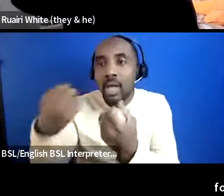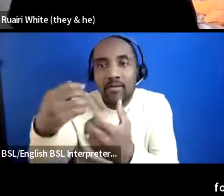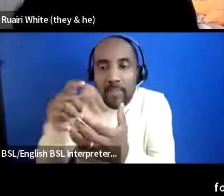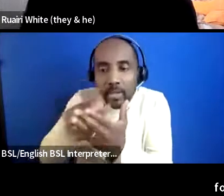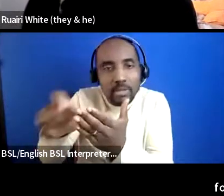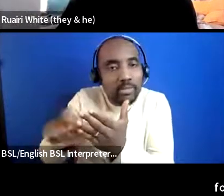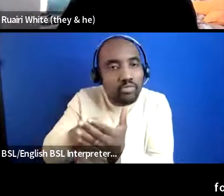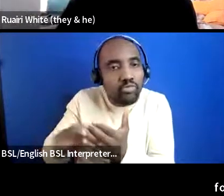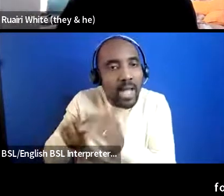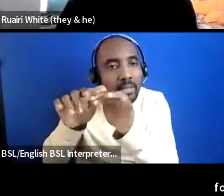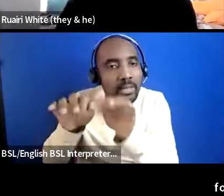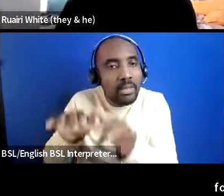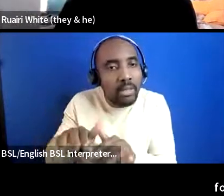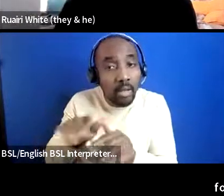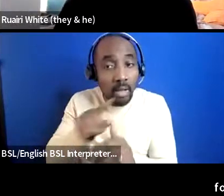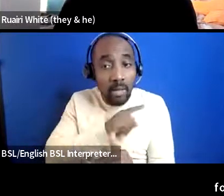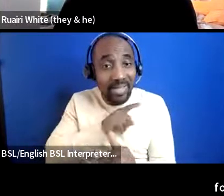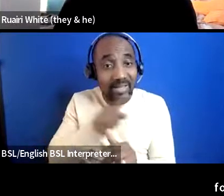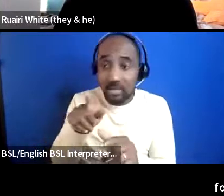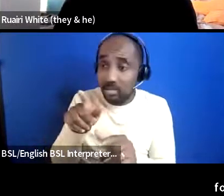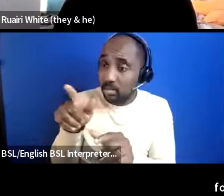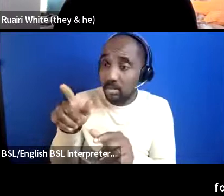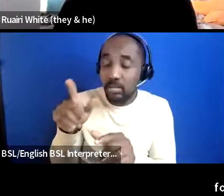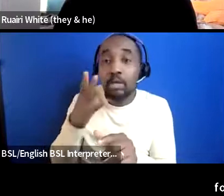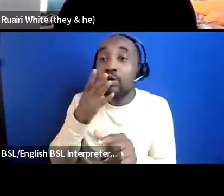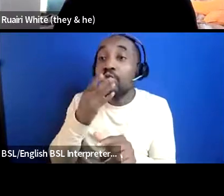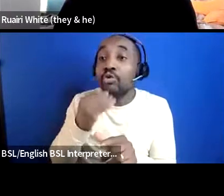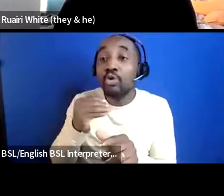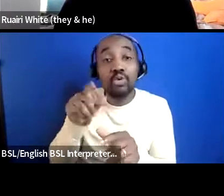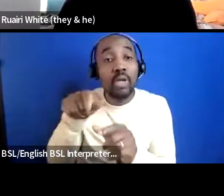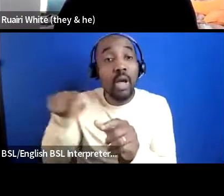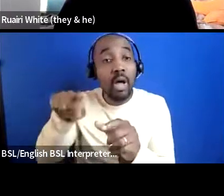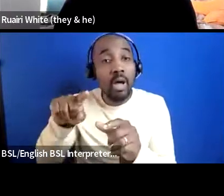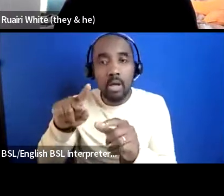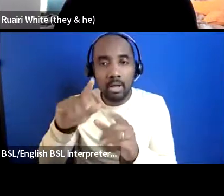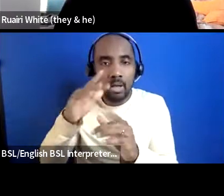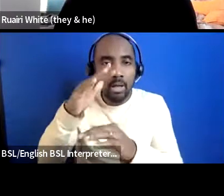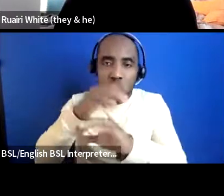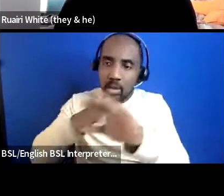then cause our users use social media and it might not be your might not be your audiences way but we